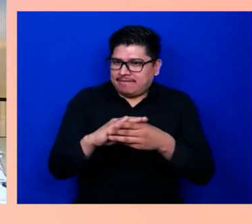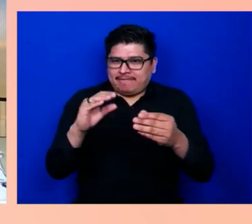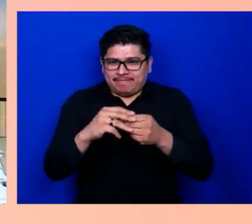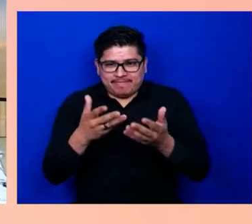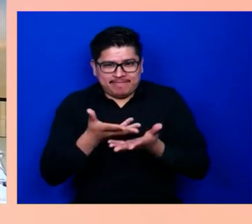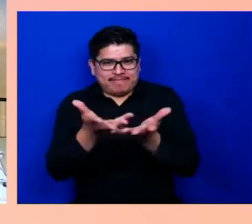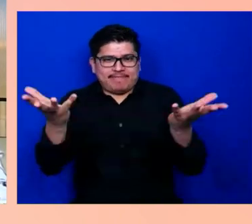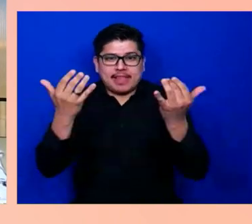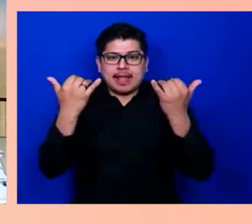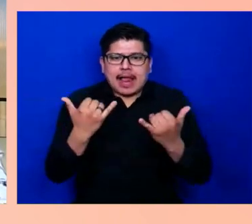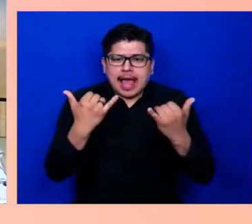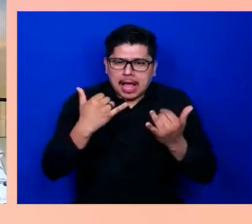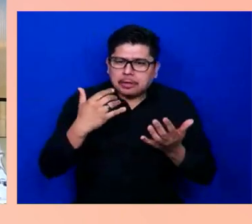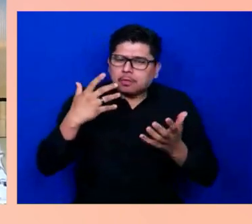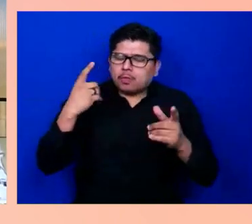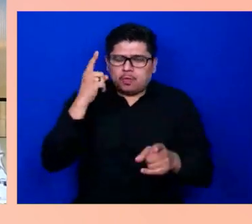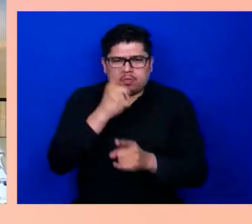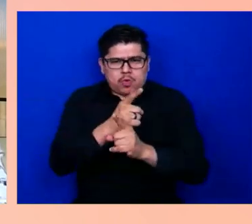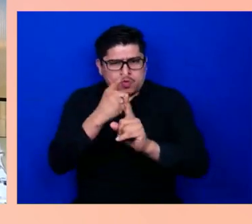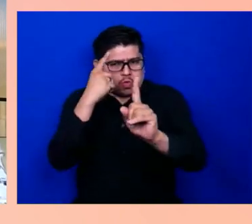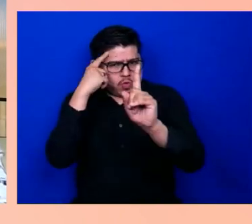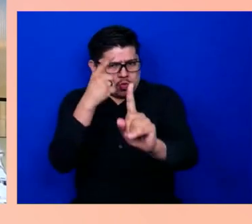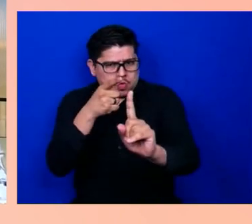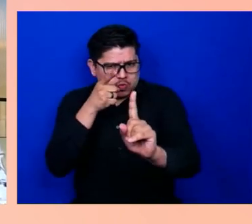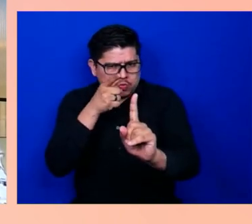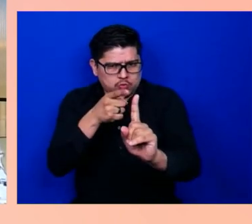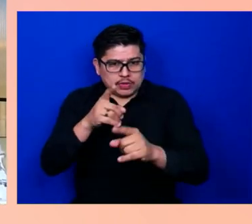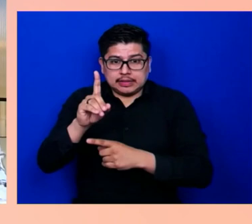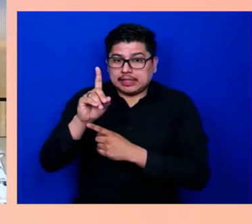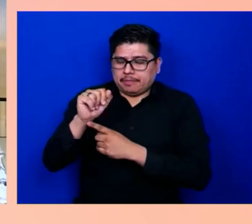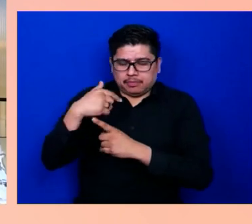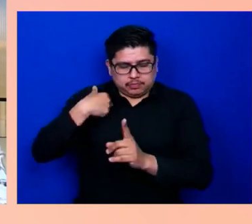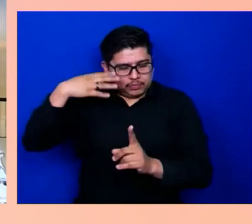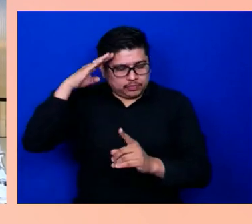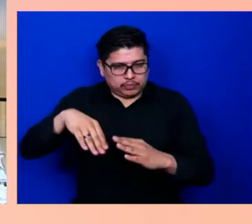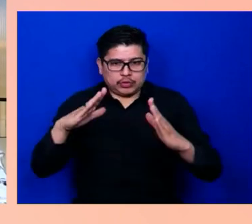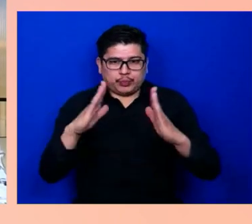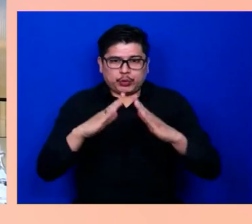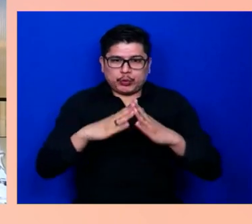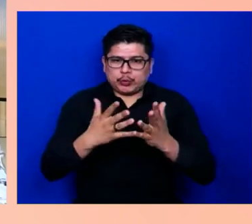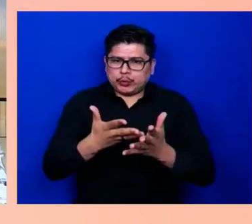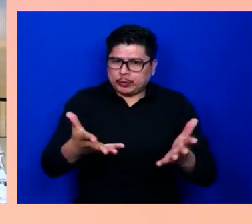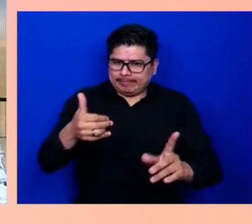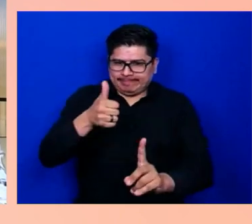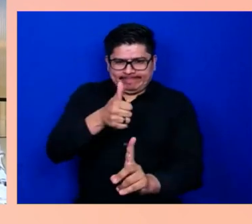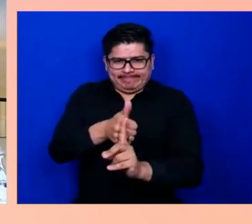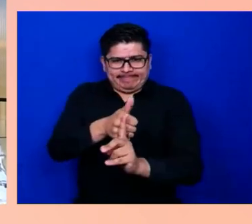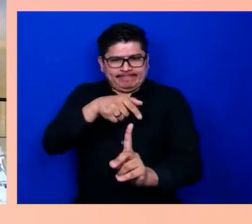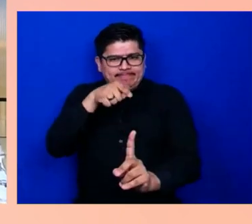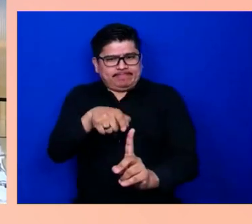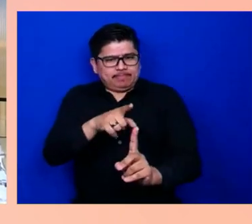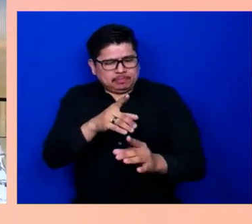Now, the disability, I know, community itself has been really important to how to think about create and